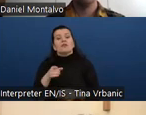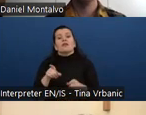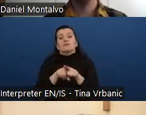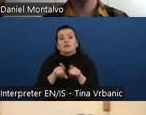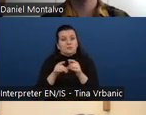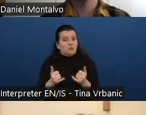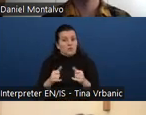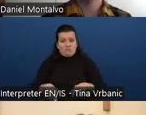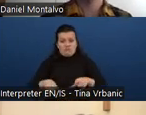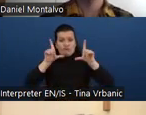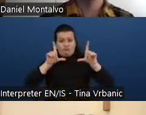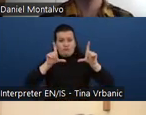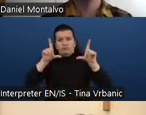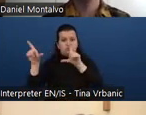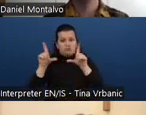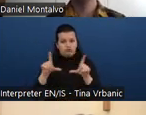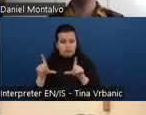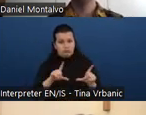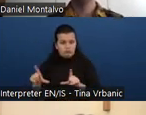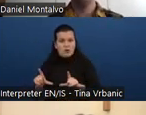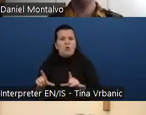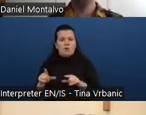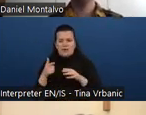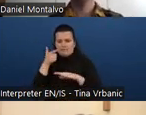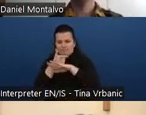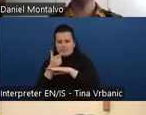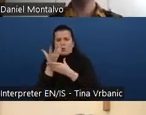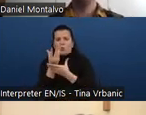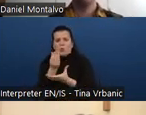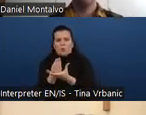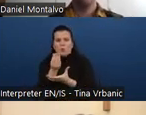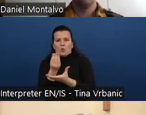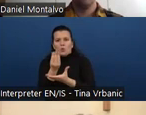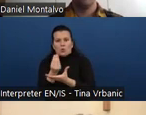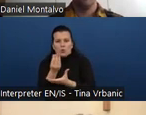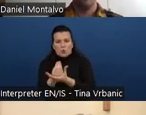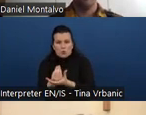And we will send out a copy of the recording to everyone who registered.